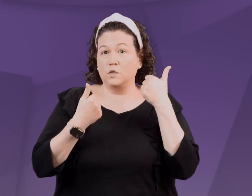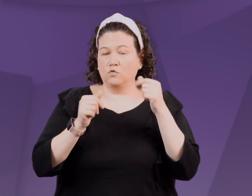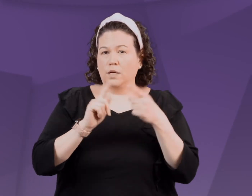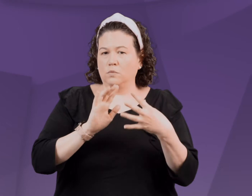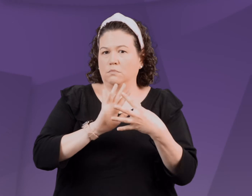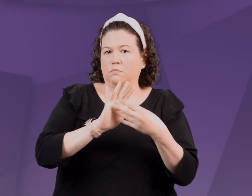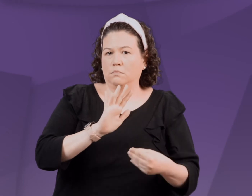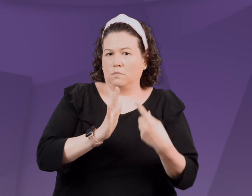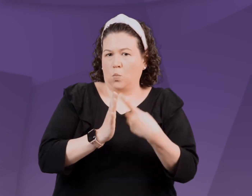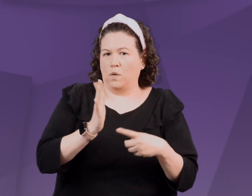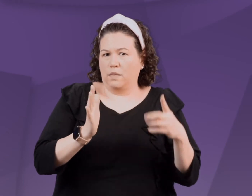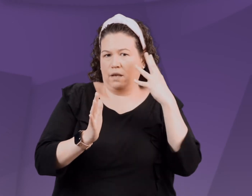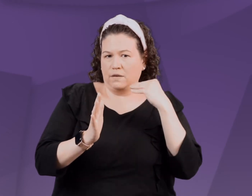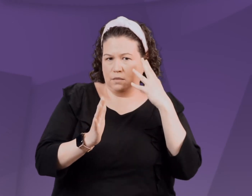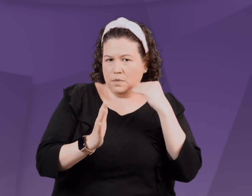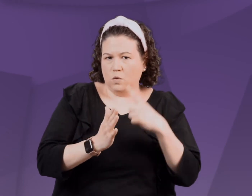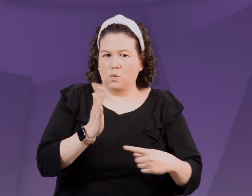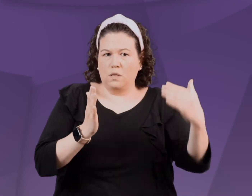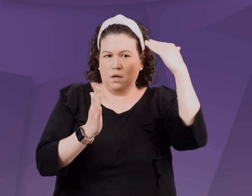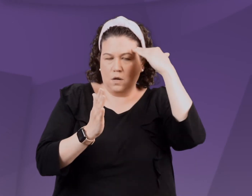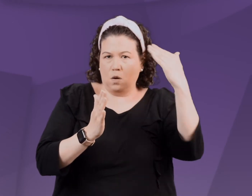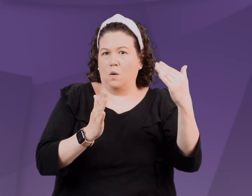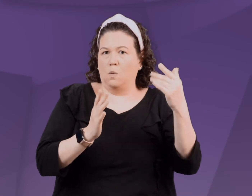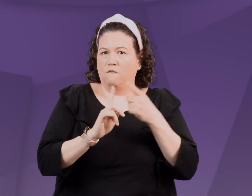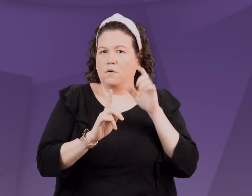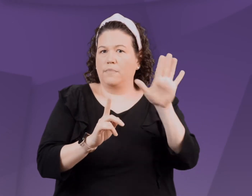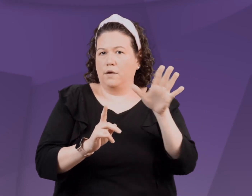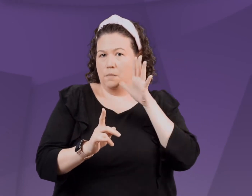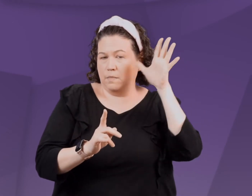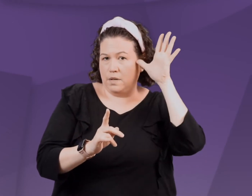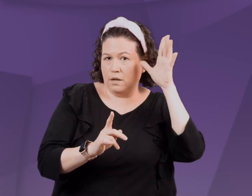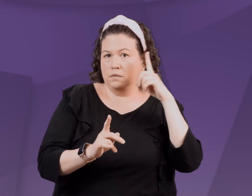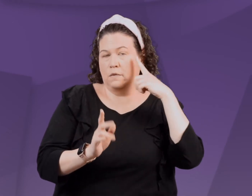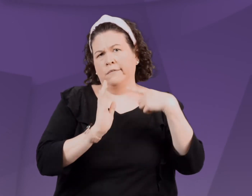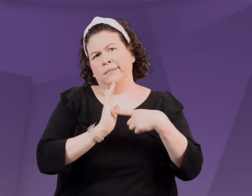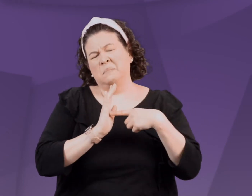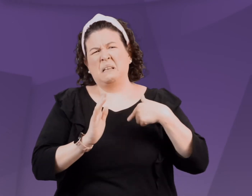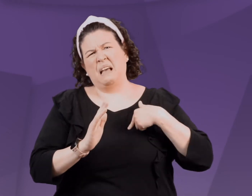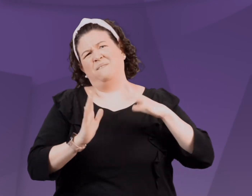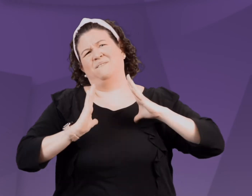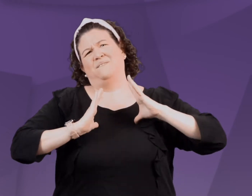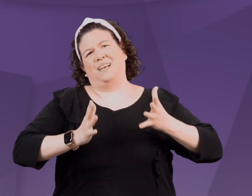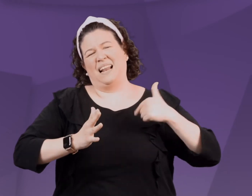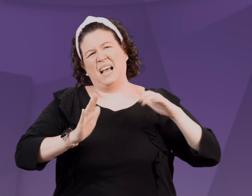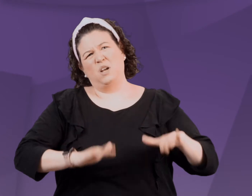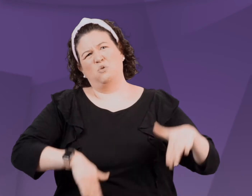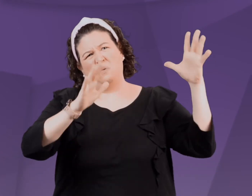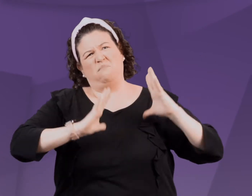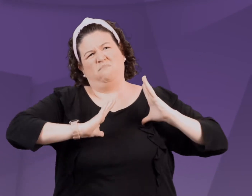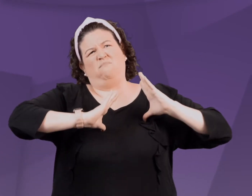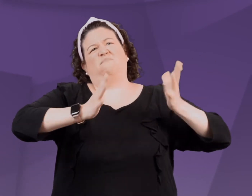Some parents try to emulate their parents. What they've experienced, what they know from their parents,